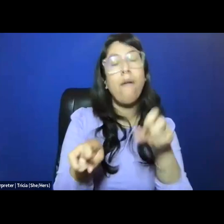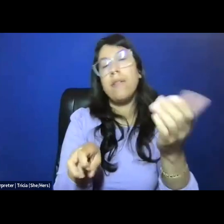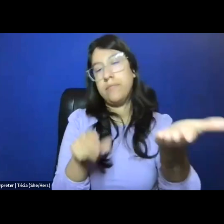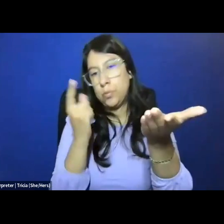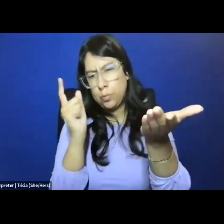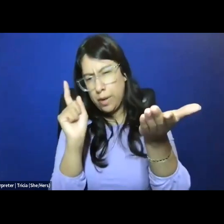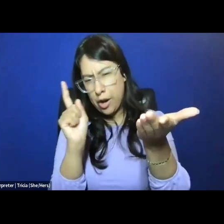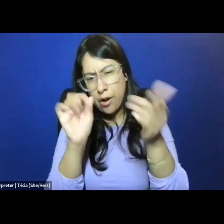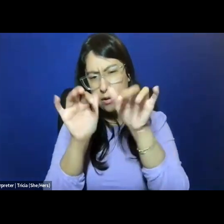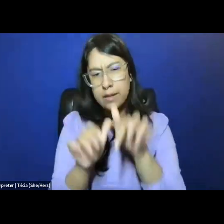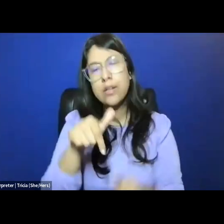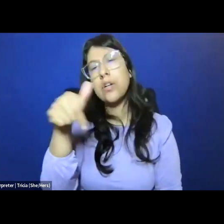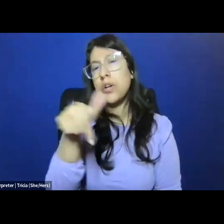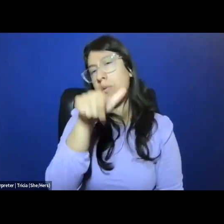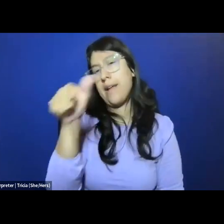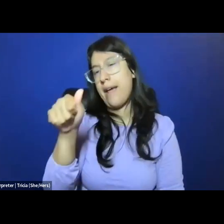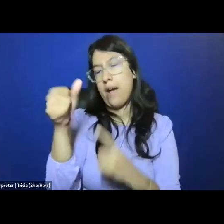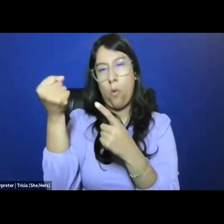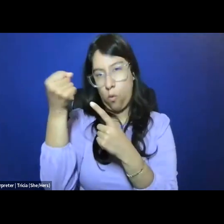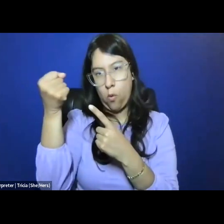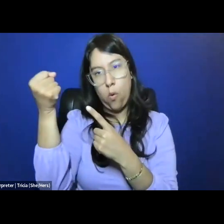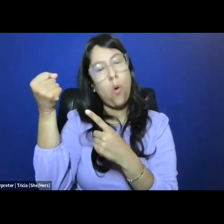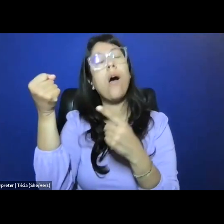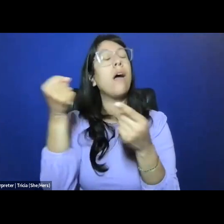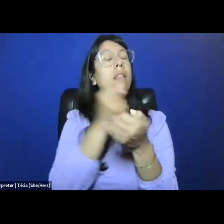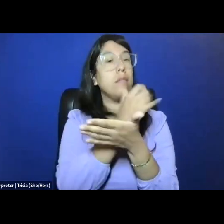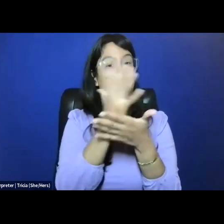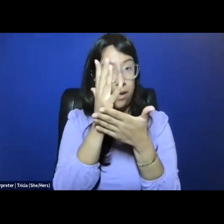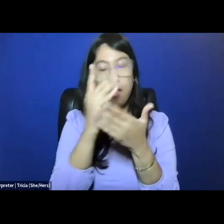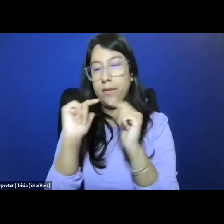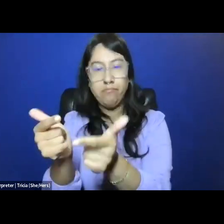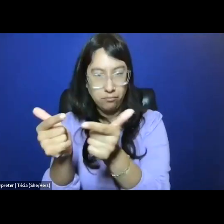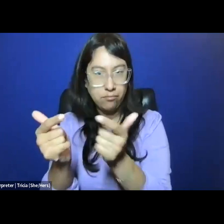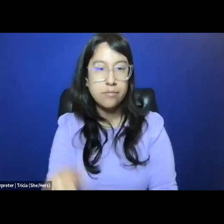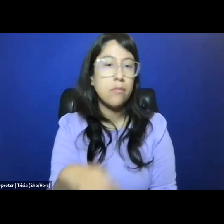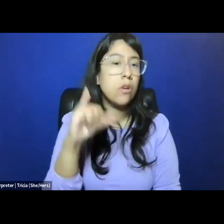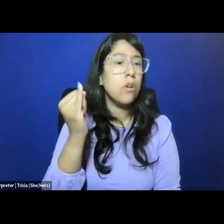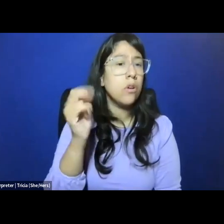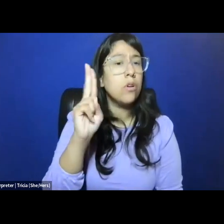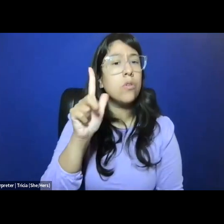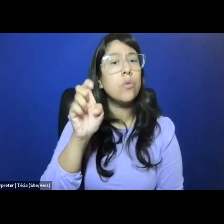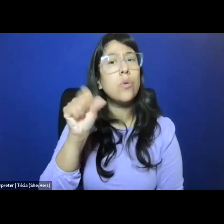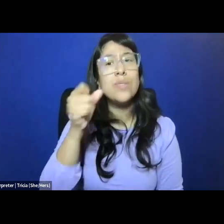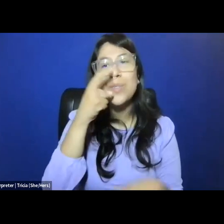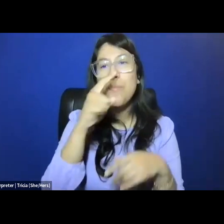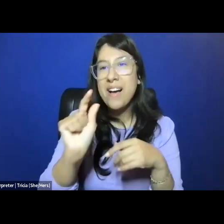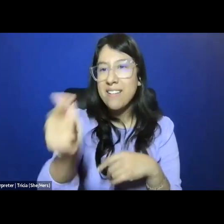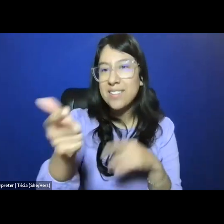you can drop those in the Q&A box, and we'll come back to them towards the end. Jules, if you don't mind kicking us off,